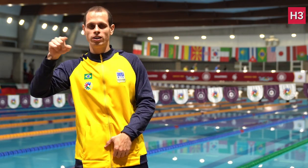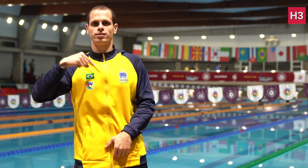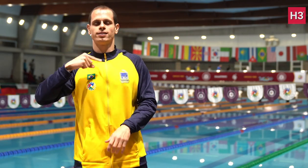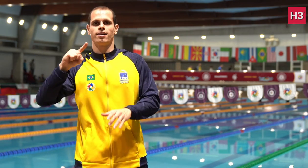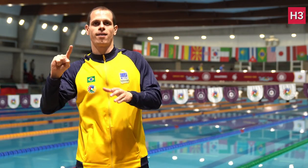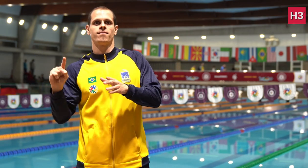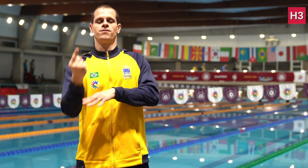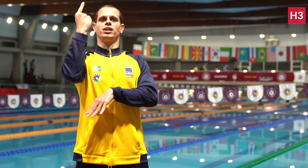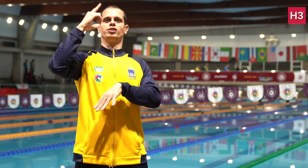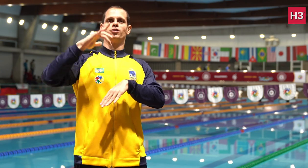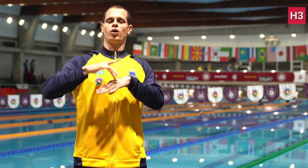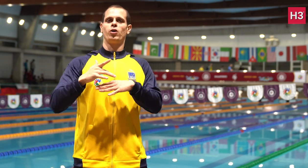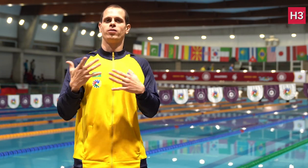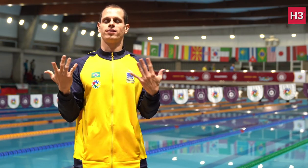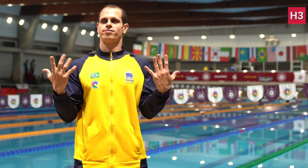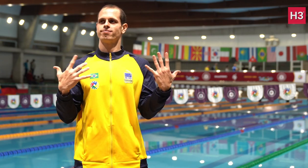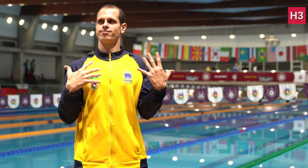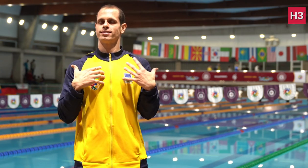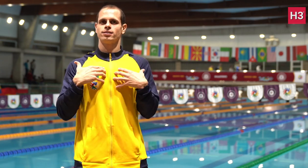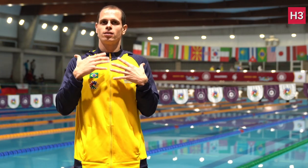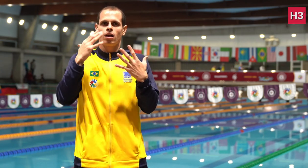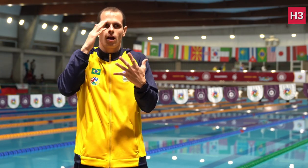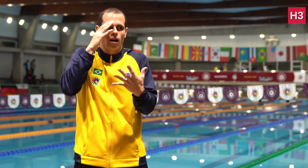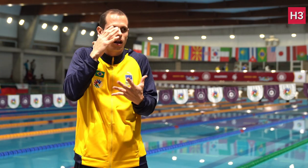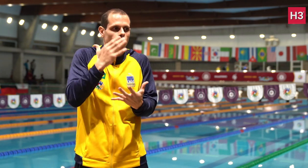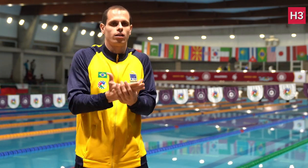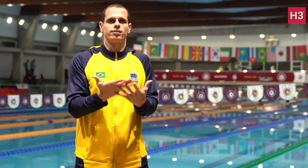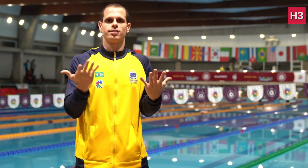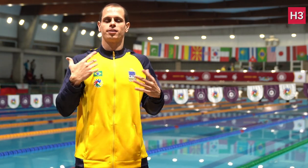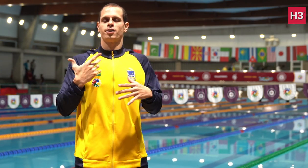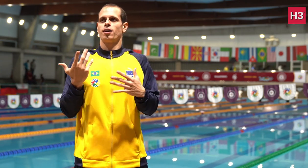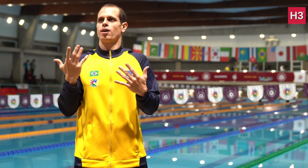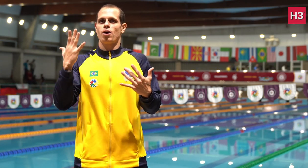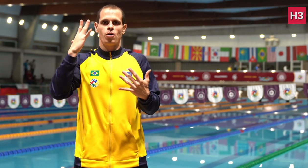It was an unbelievable experience for me